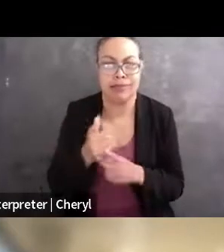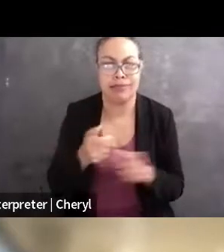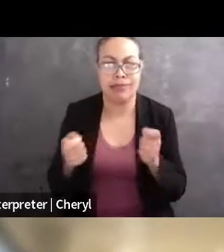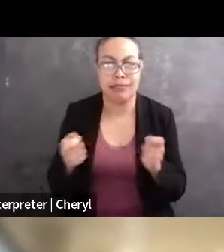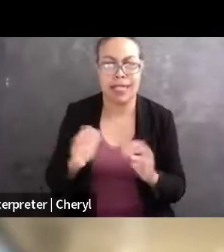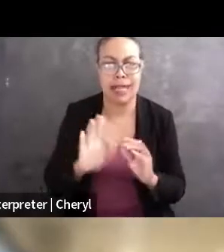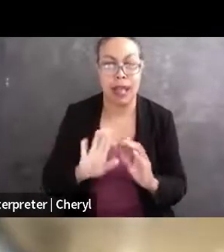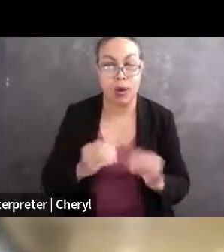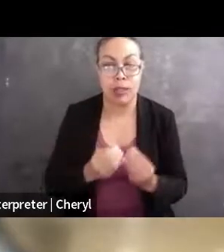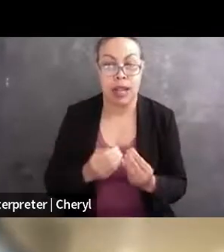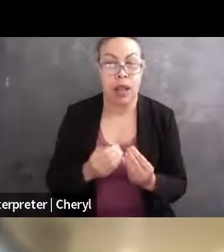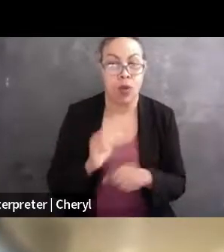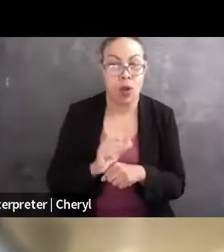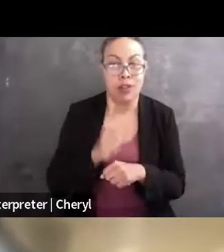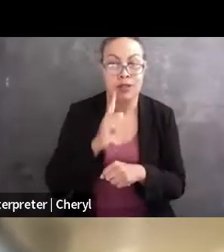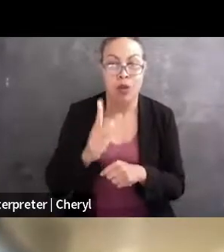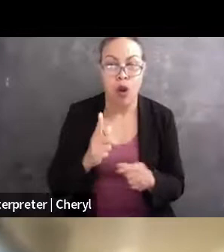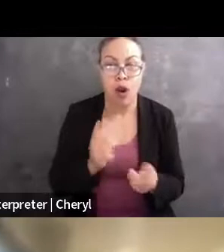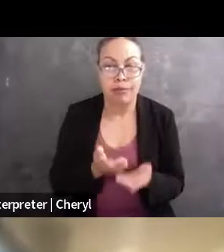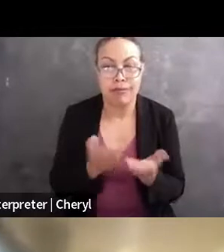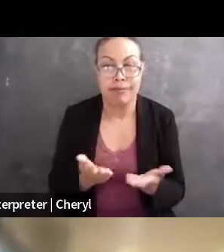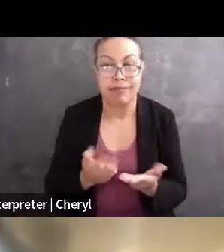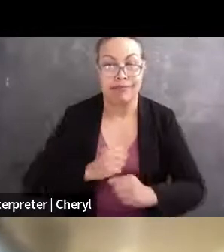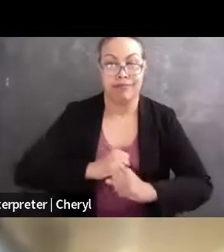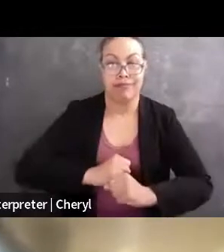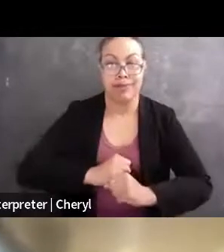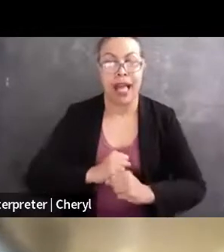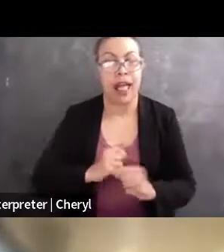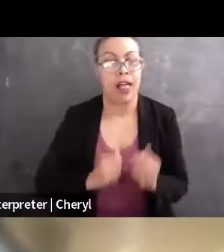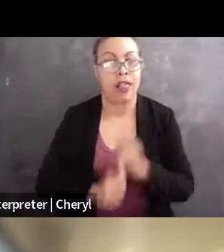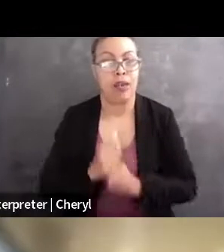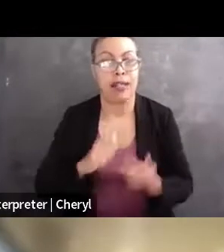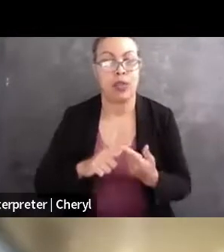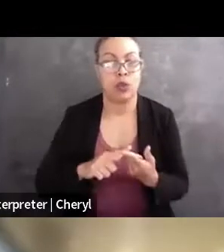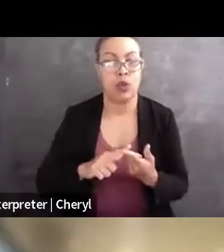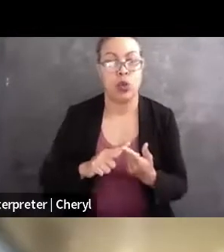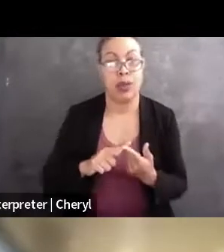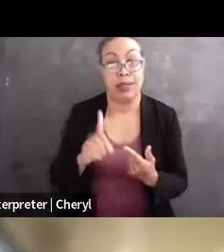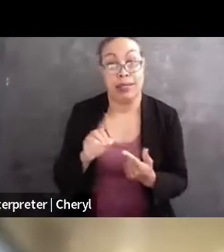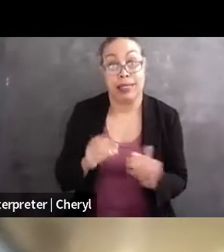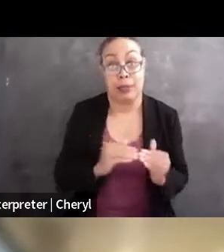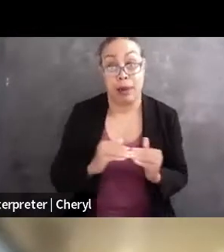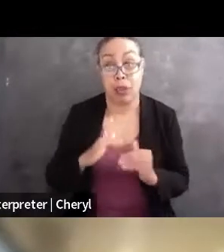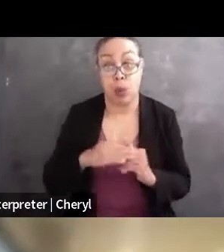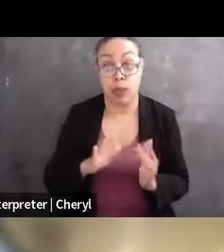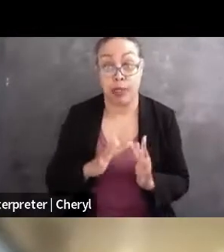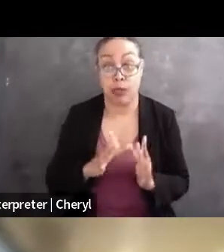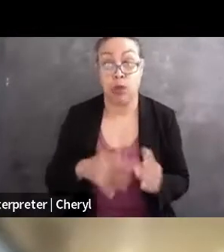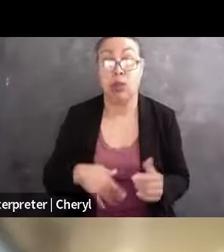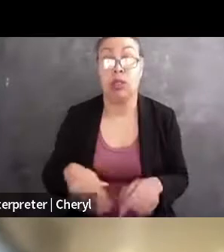and media accountability to defend against digital threats to democracy. She previously served as the director of PEN America's US Freedom of Expression Programs